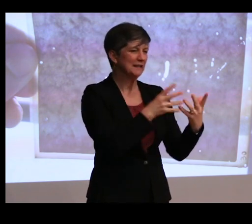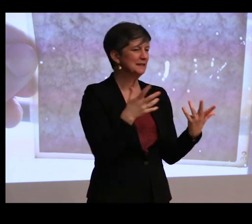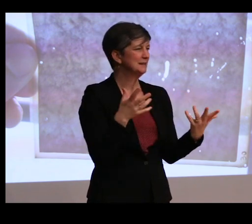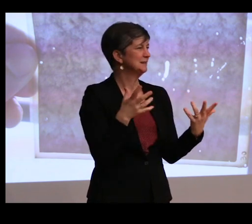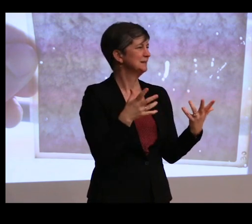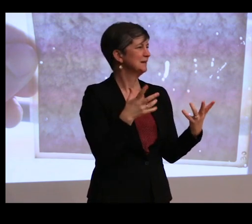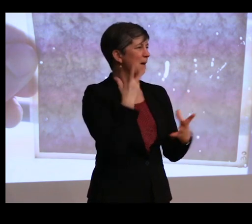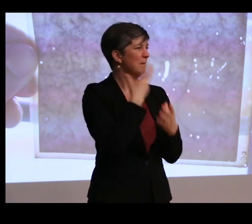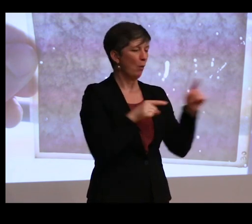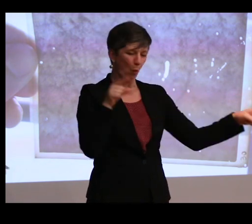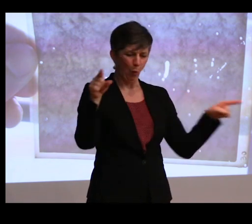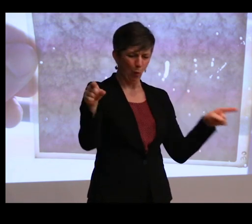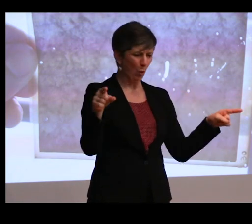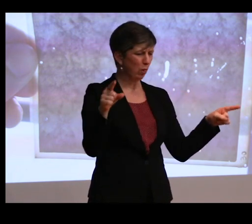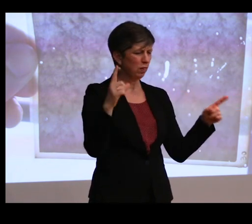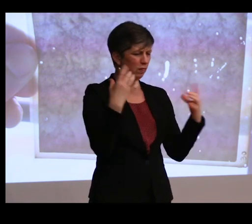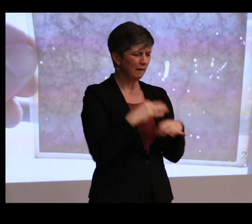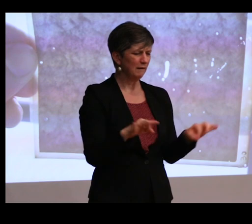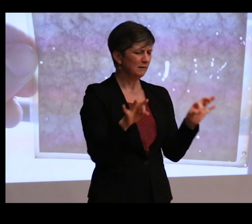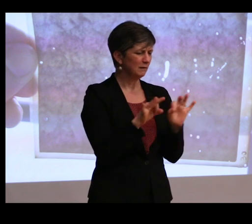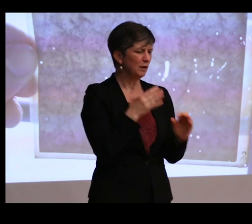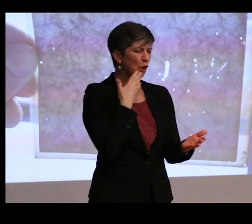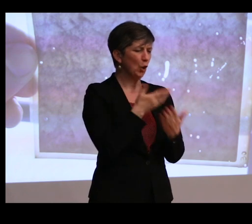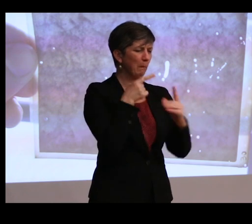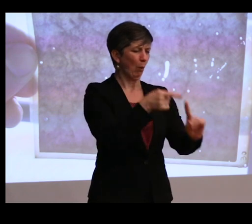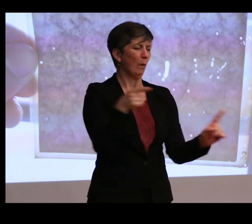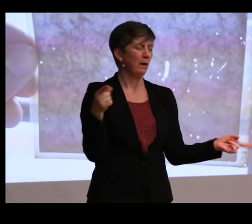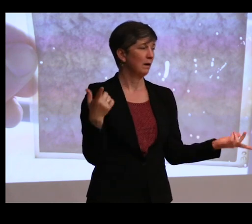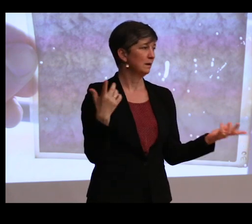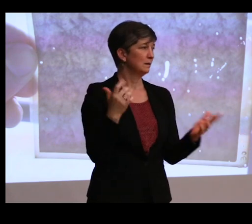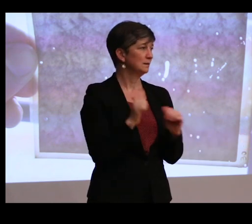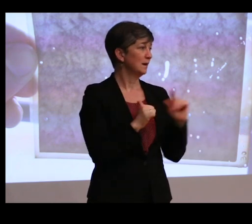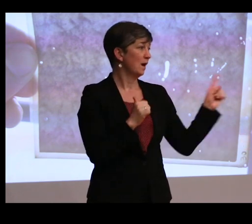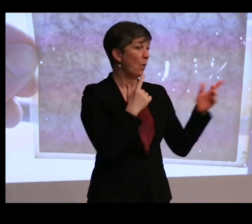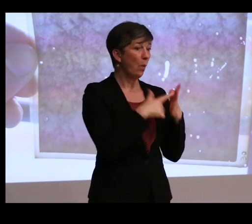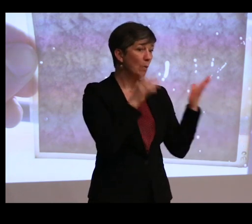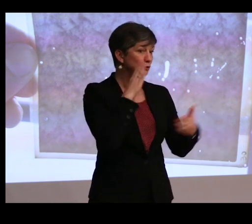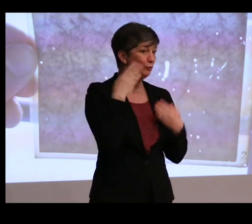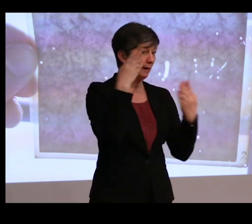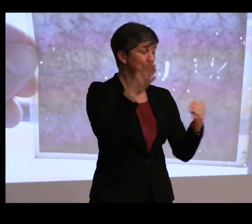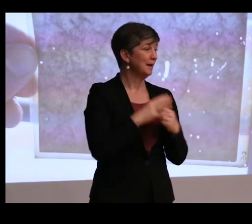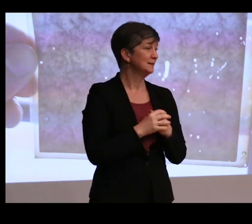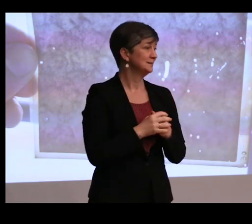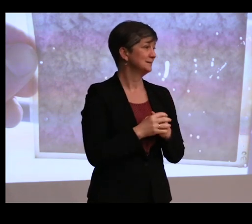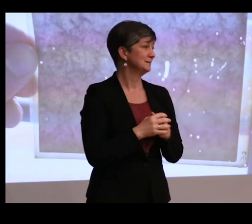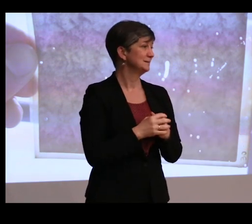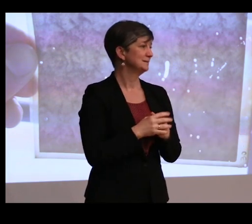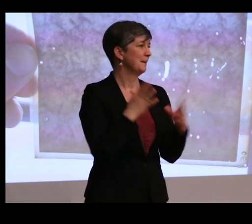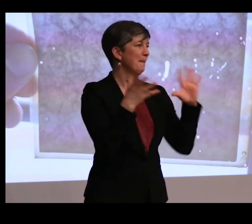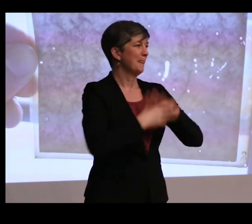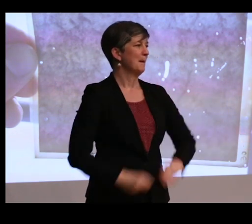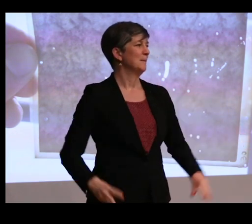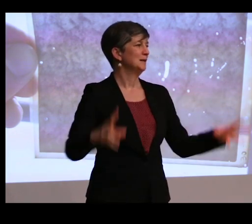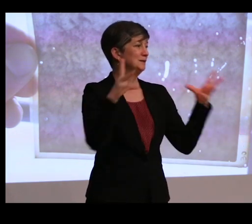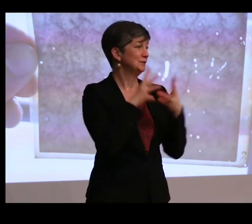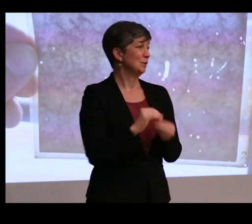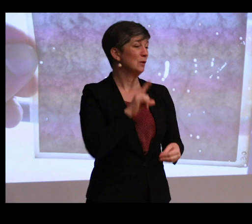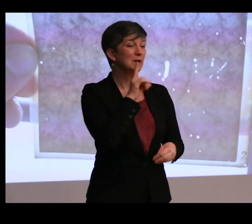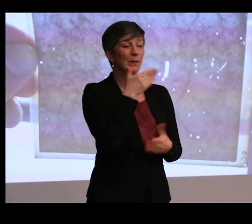Both sides have a valid claim to something. So I don't know what you would recommend. It may be that-- again, in my story, there really is no good answer.